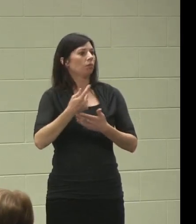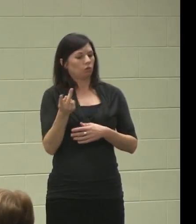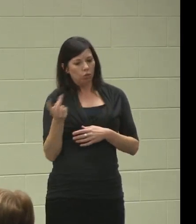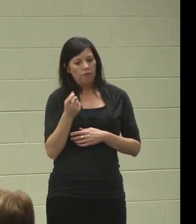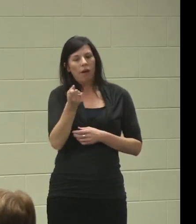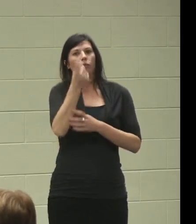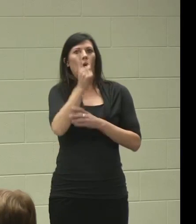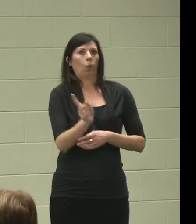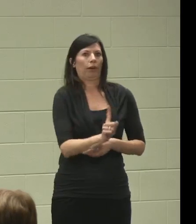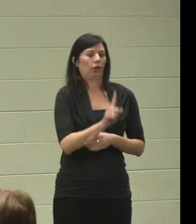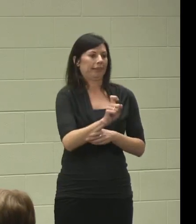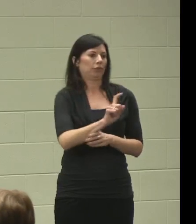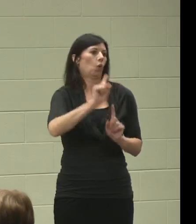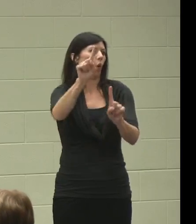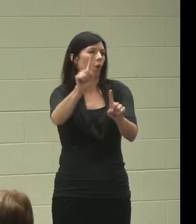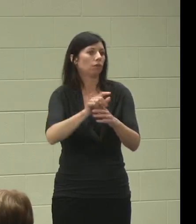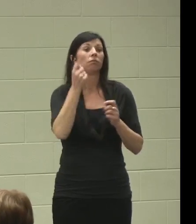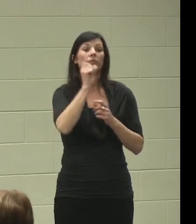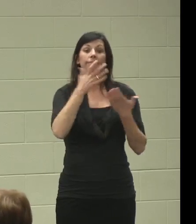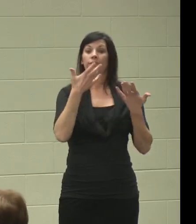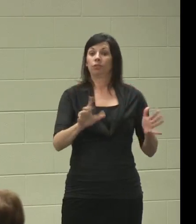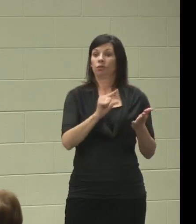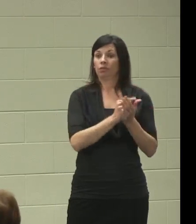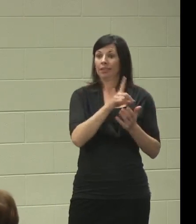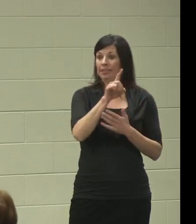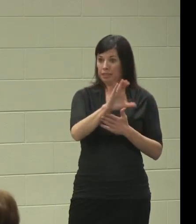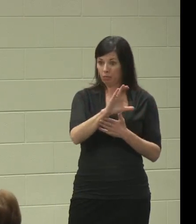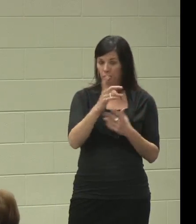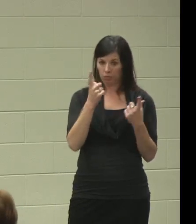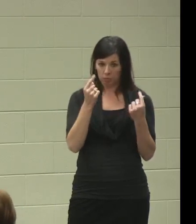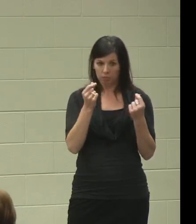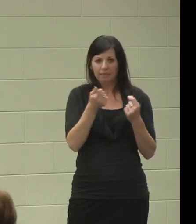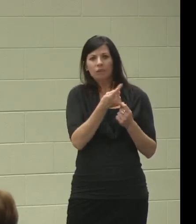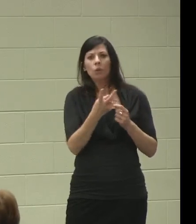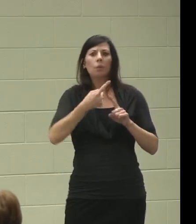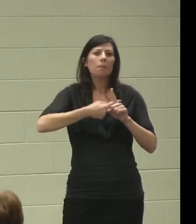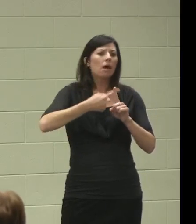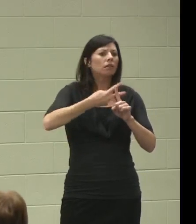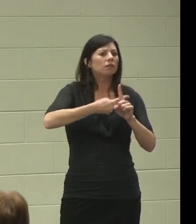So when he finished in December, we spent the last couple of months just looking at where we're going